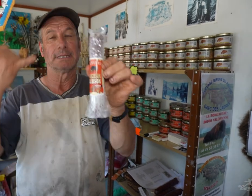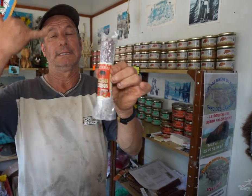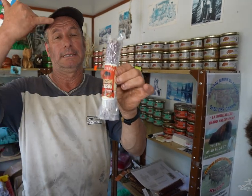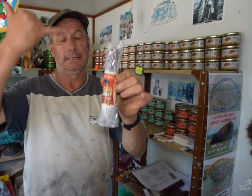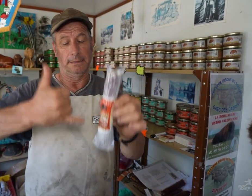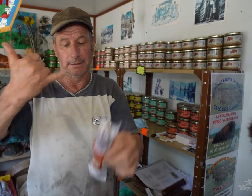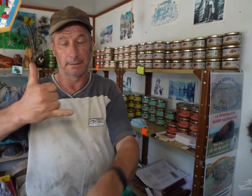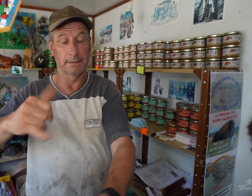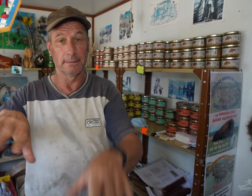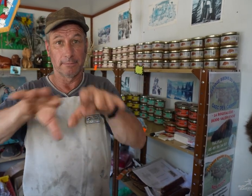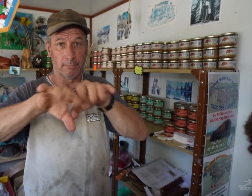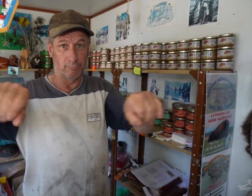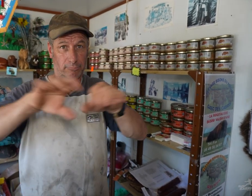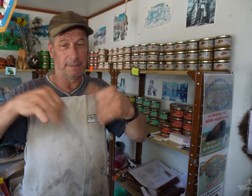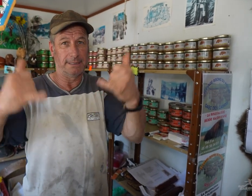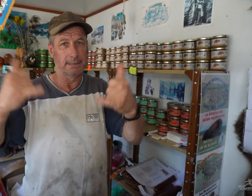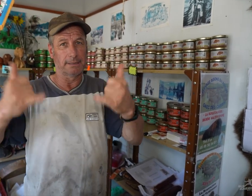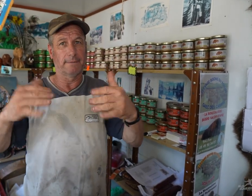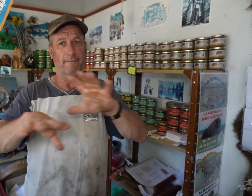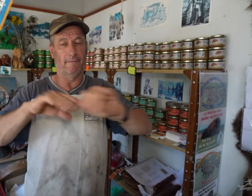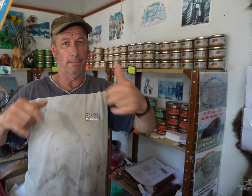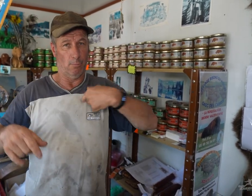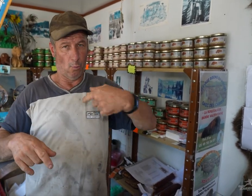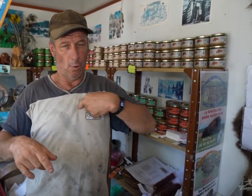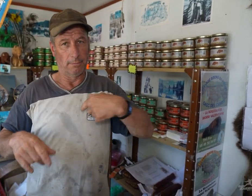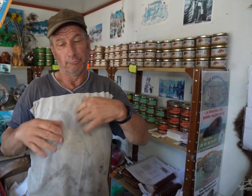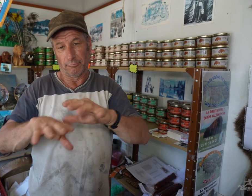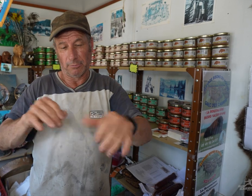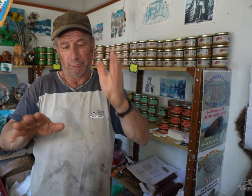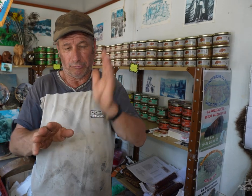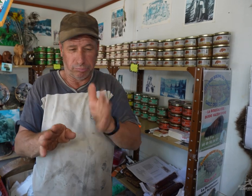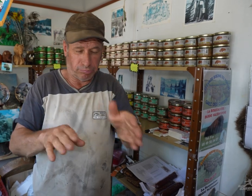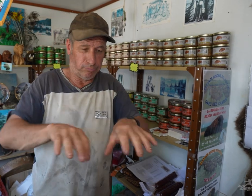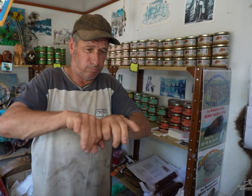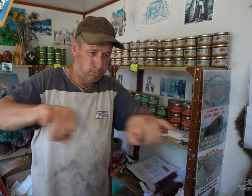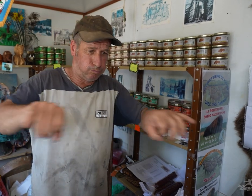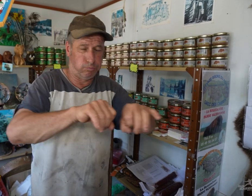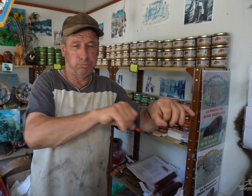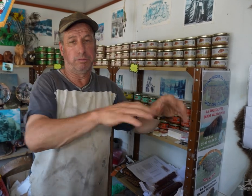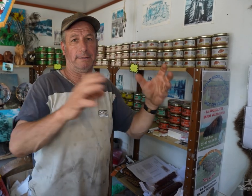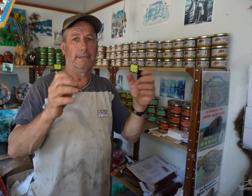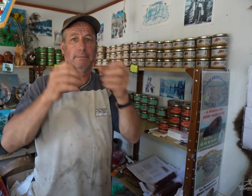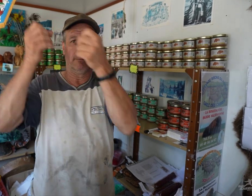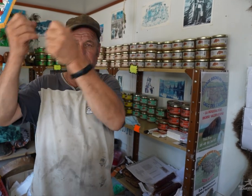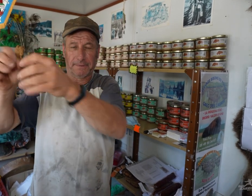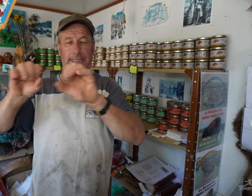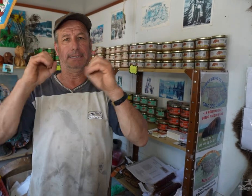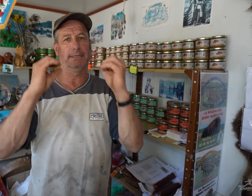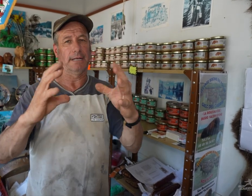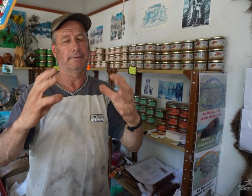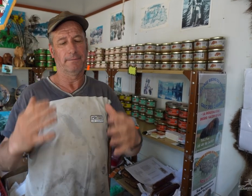I just made some this morning.